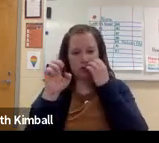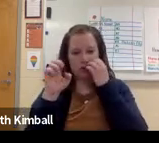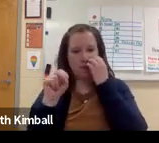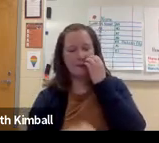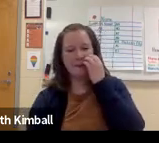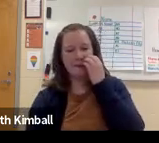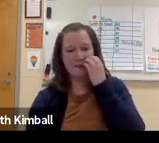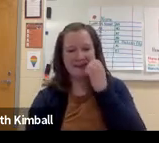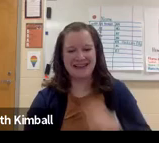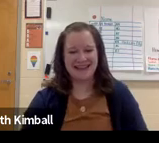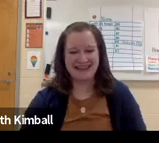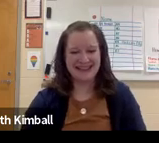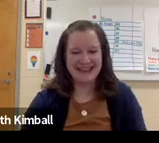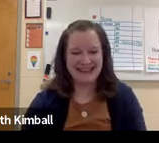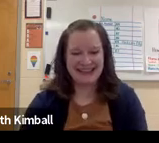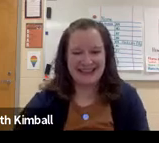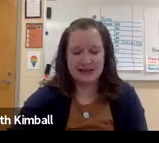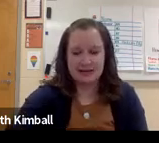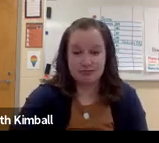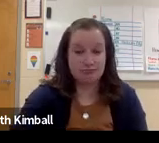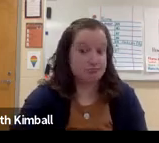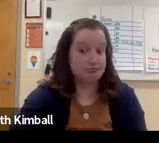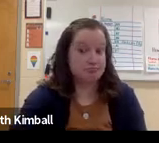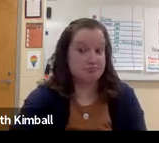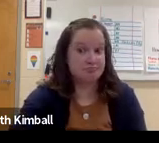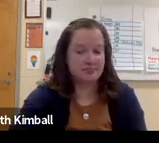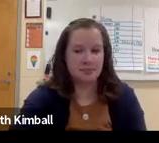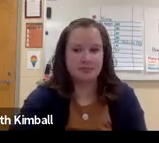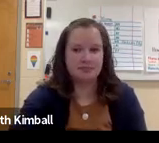to put the comments in. So one thing that--